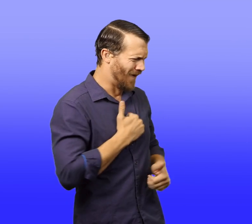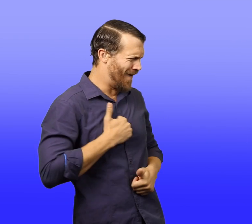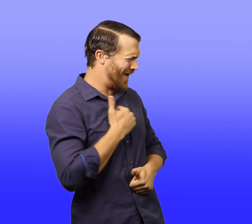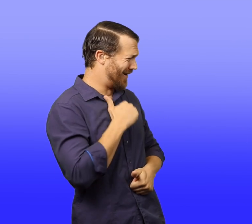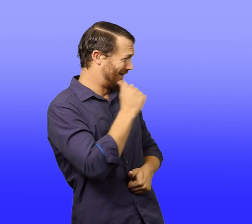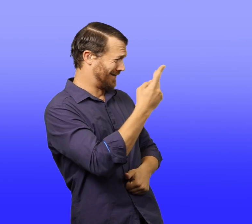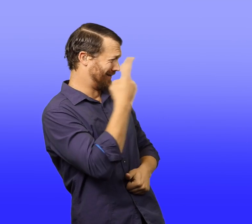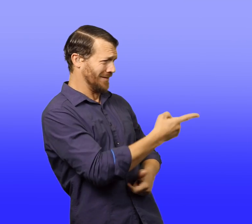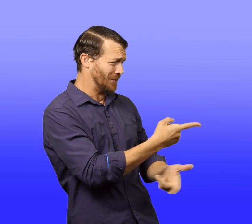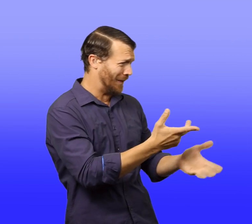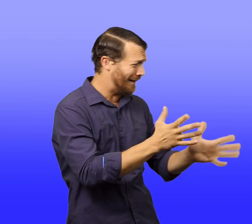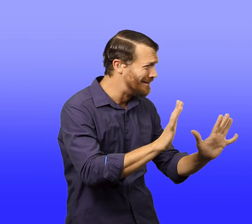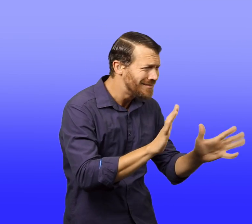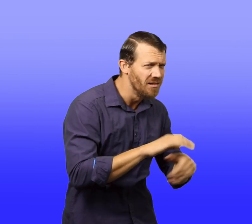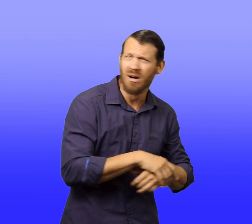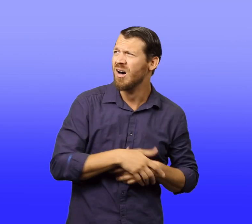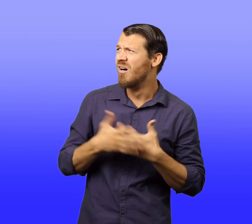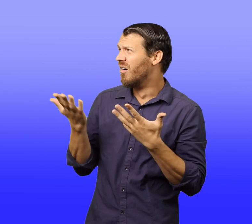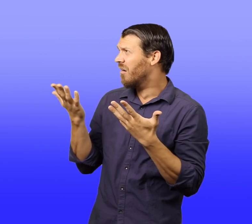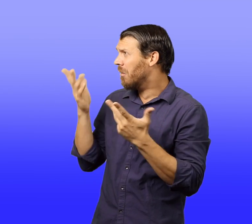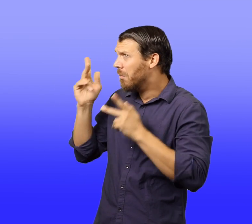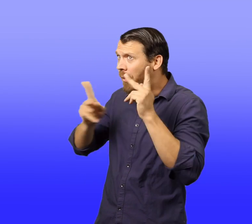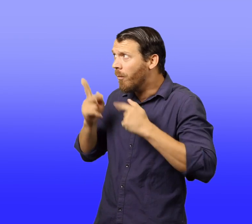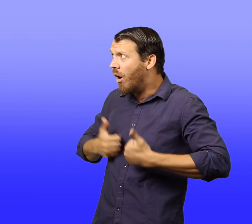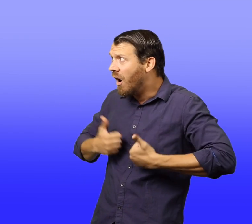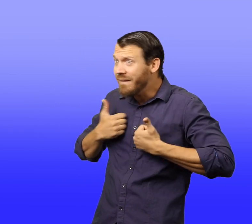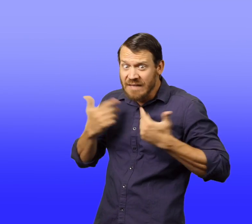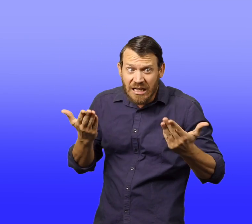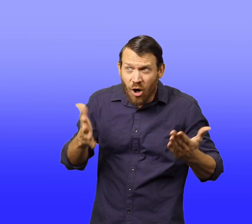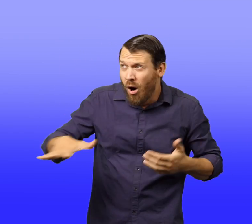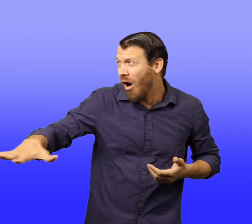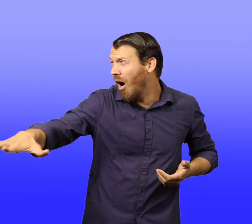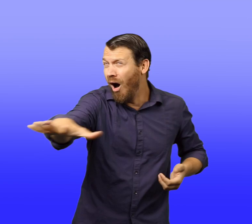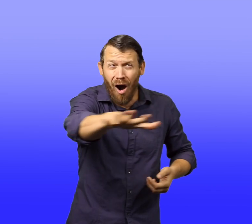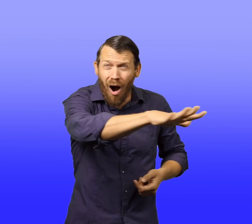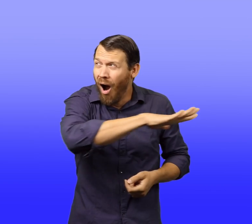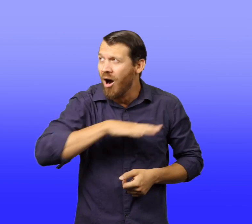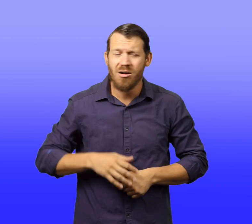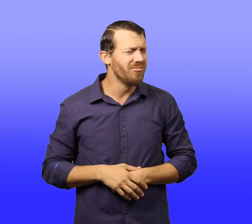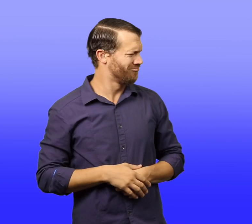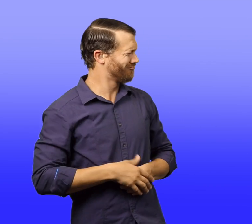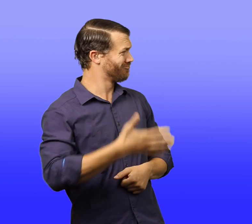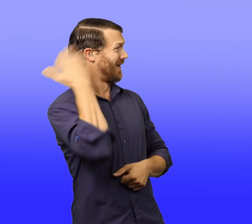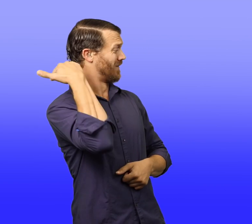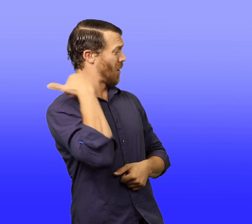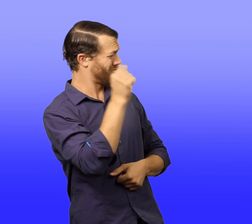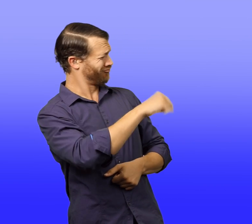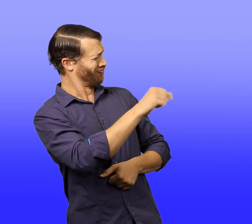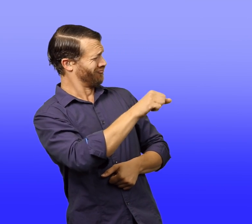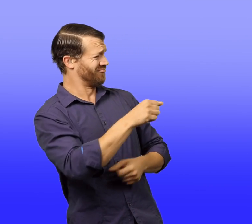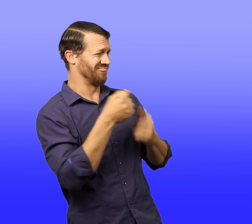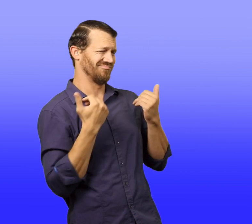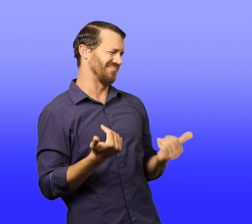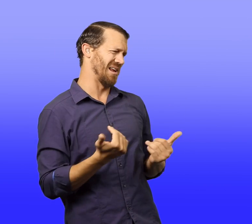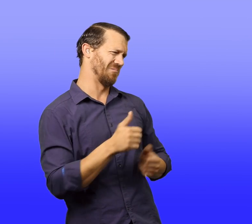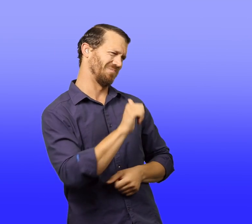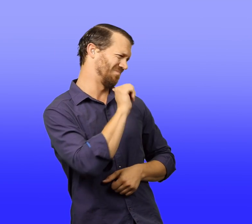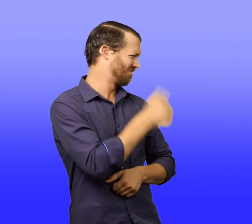"Didn't see you." Walter looked at the distant mountains of trash and saw half buried houses.